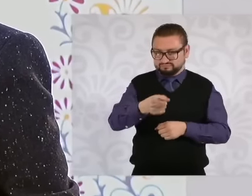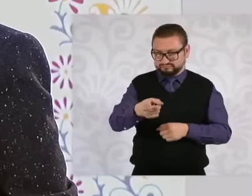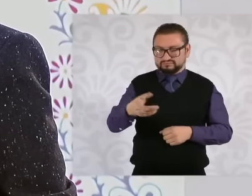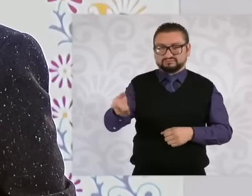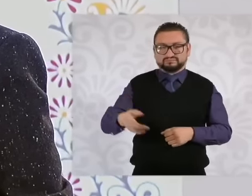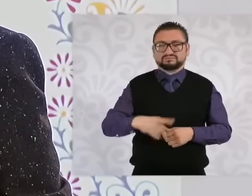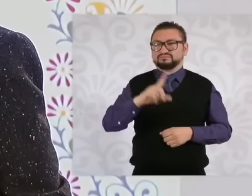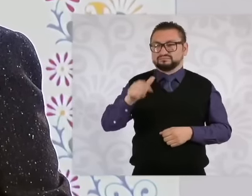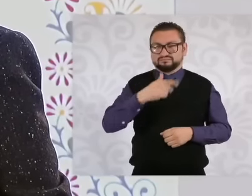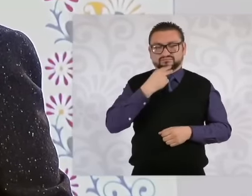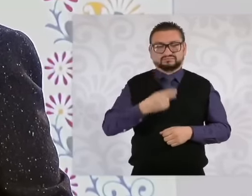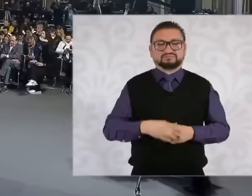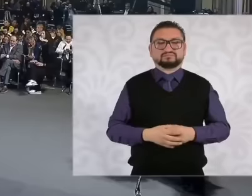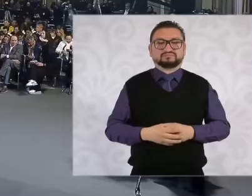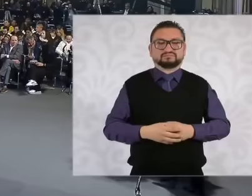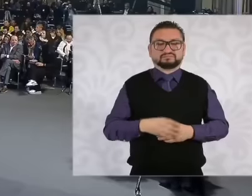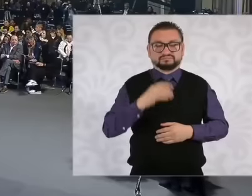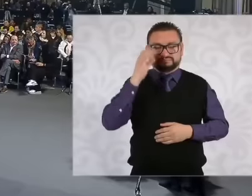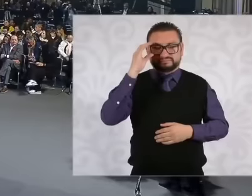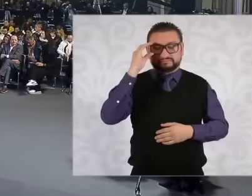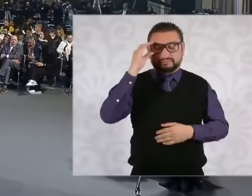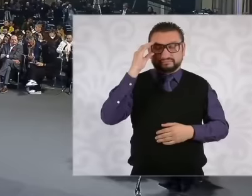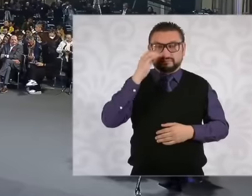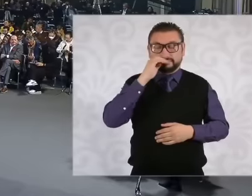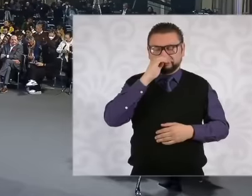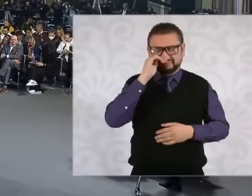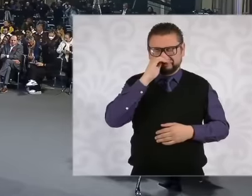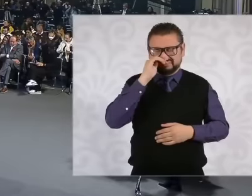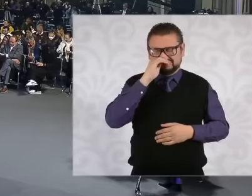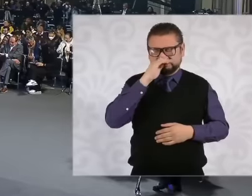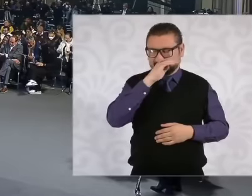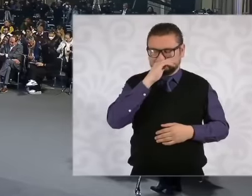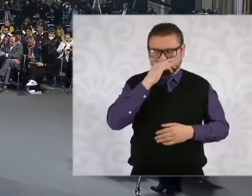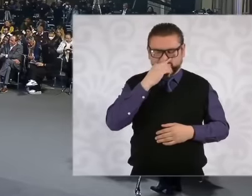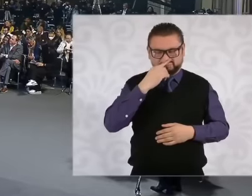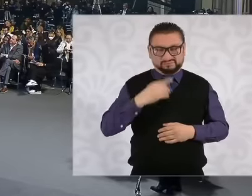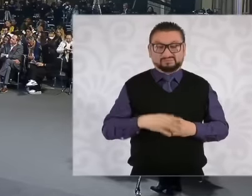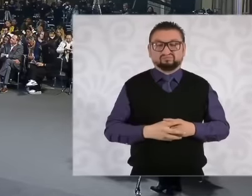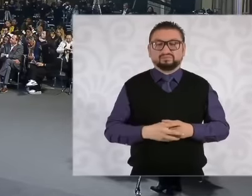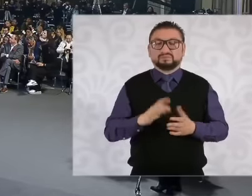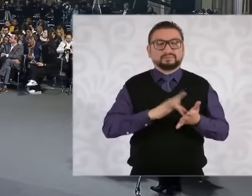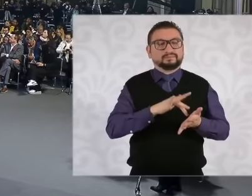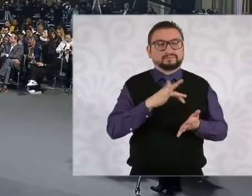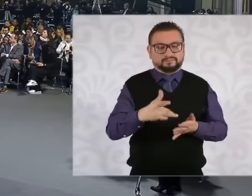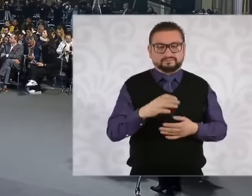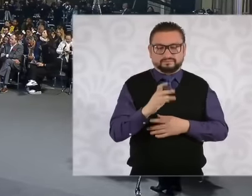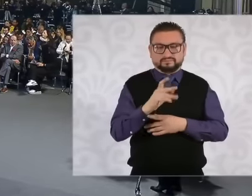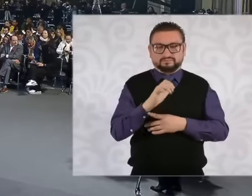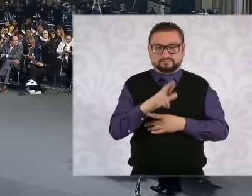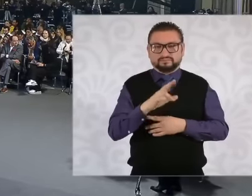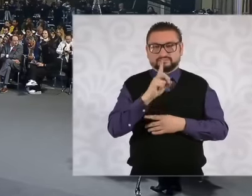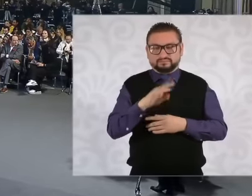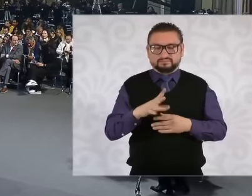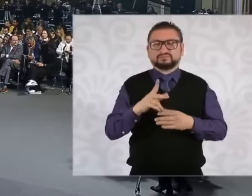let's go, thank you, president Dalila, it's a coward, the process first ask her Well, yesterday Genaro